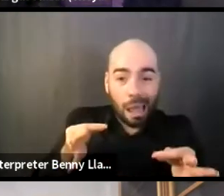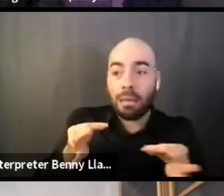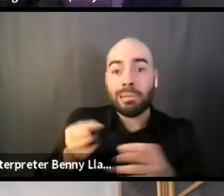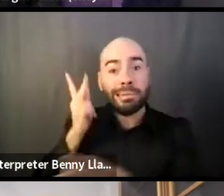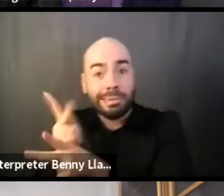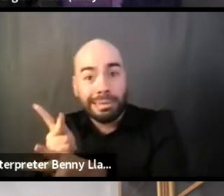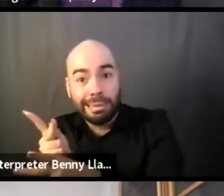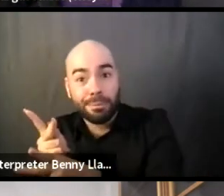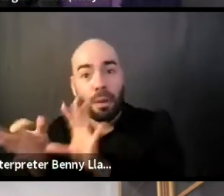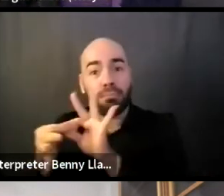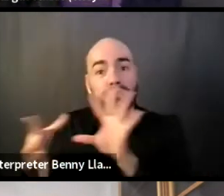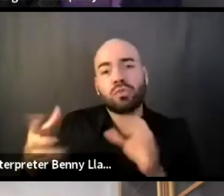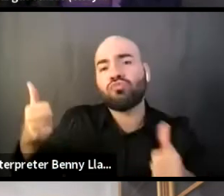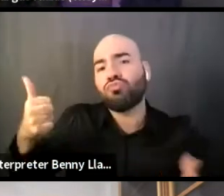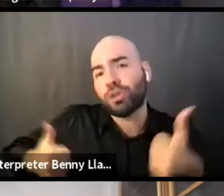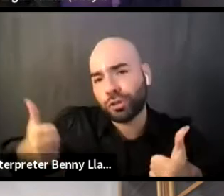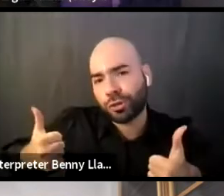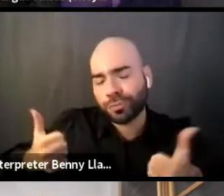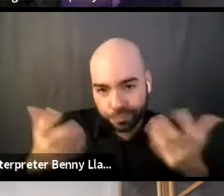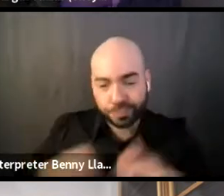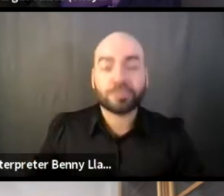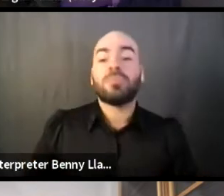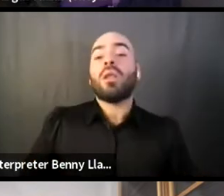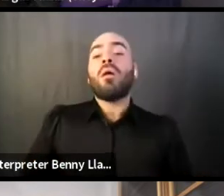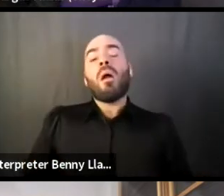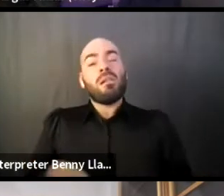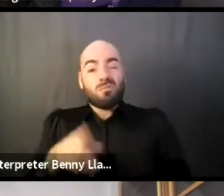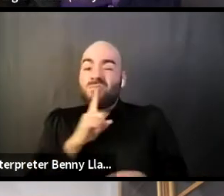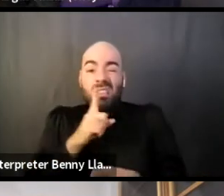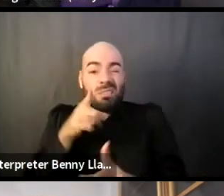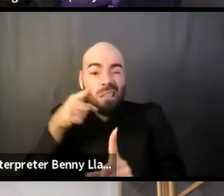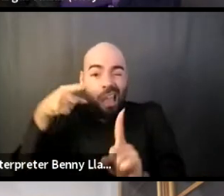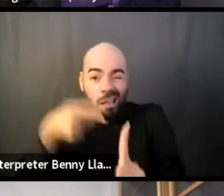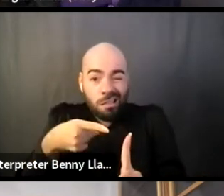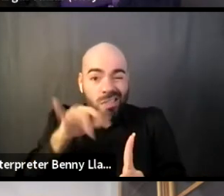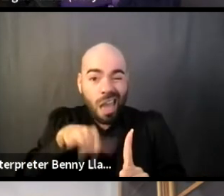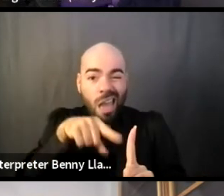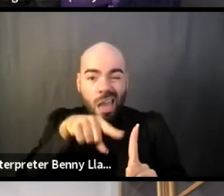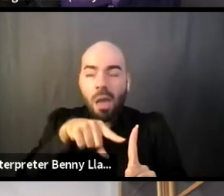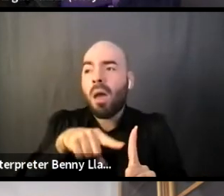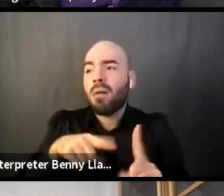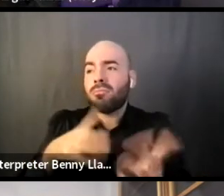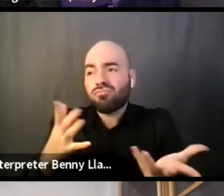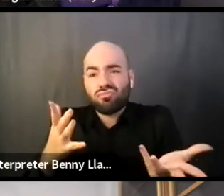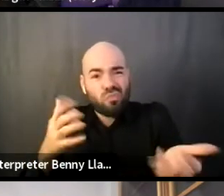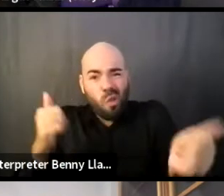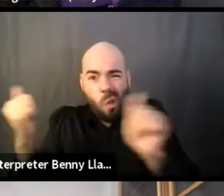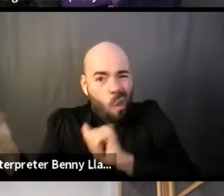but that's the thing. Like just like everyone in the world has experienced